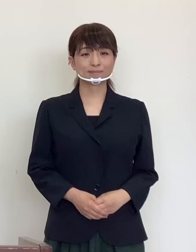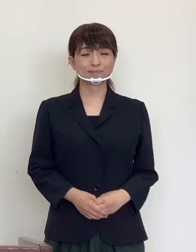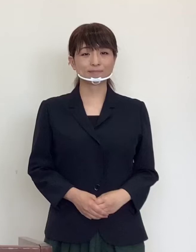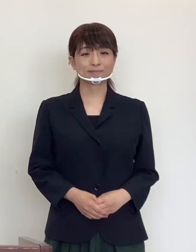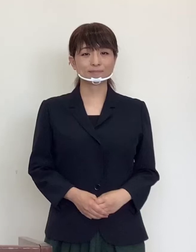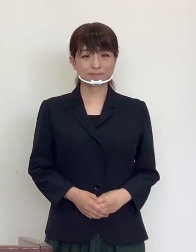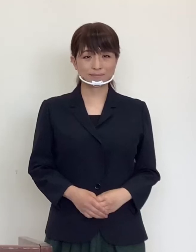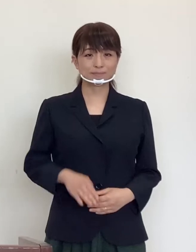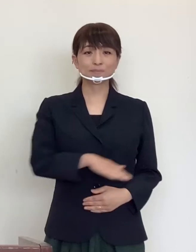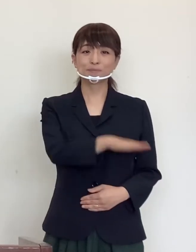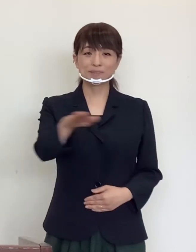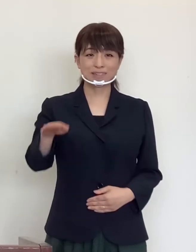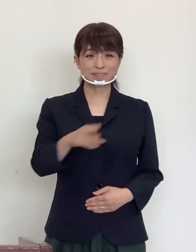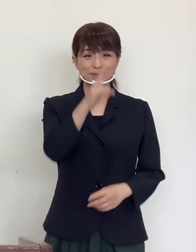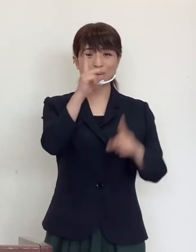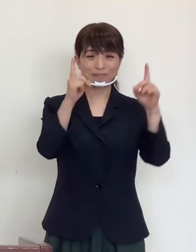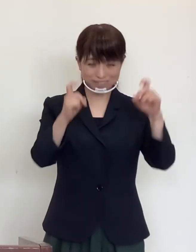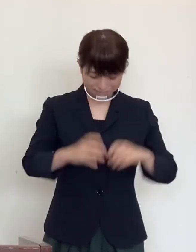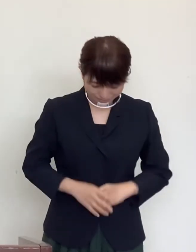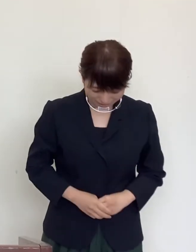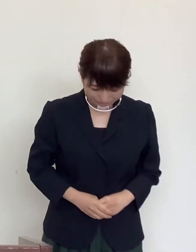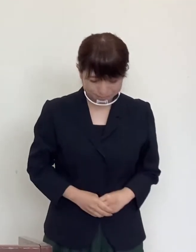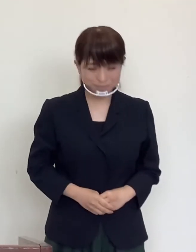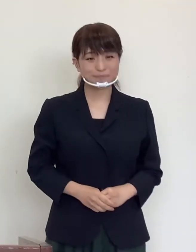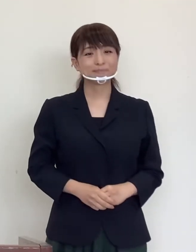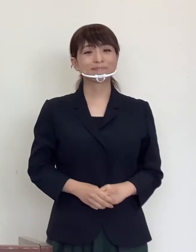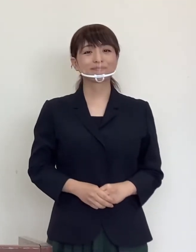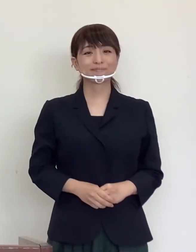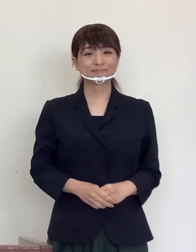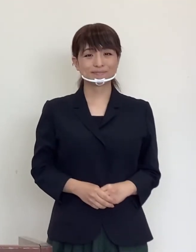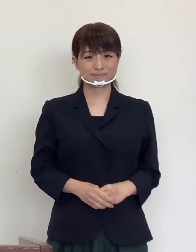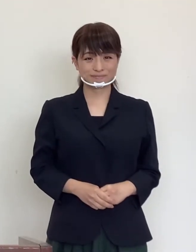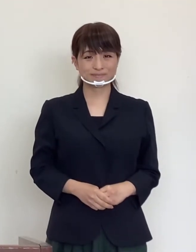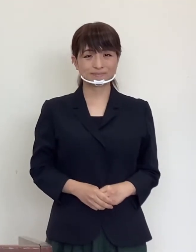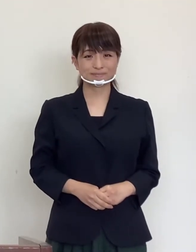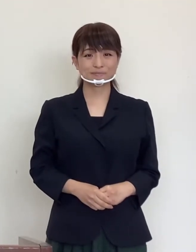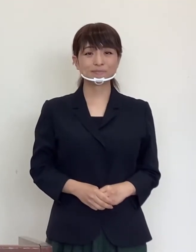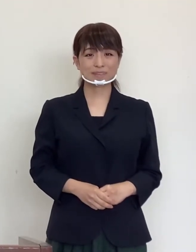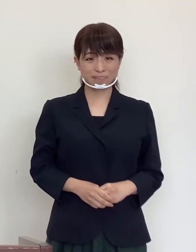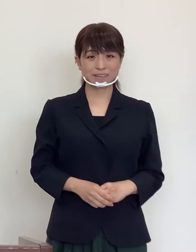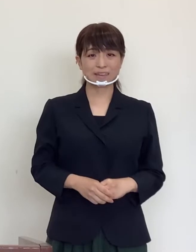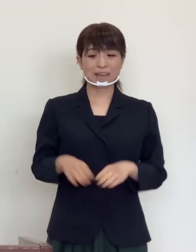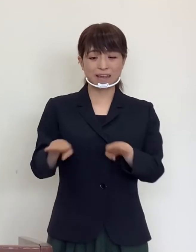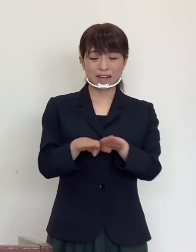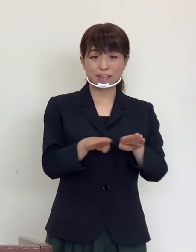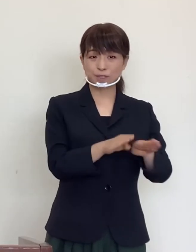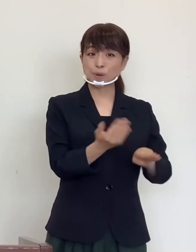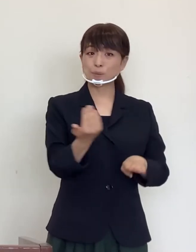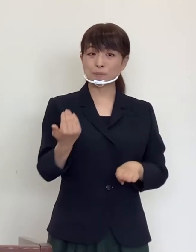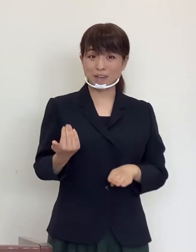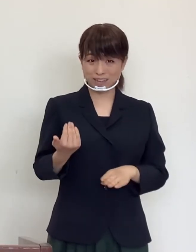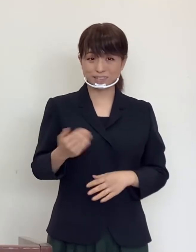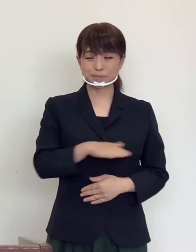Hello everyone. Please allow me to say a few words before the long weekend.